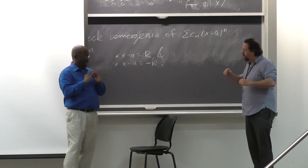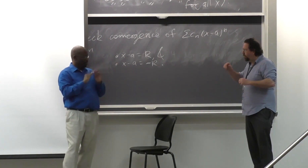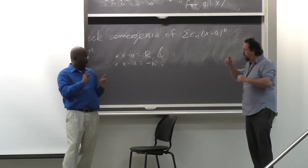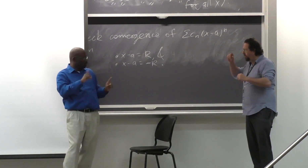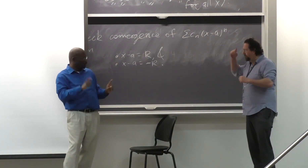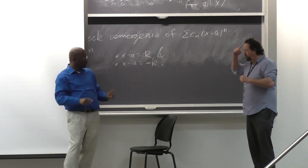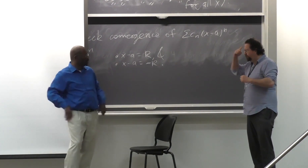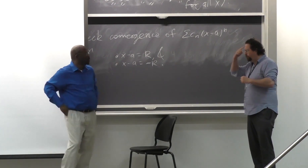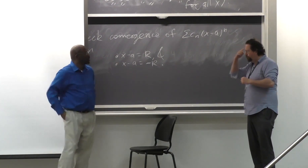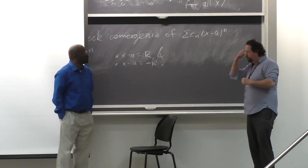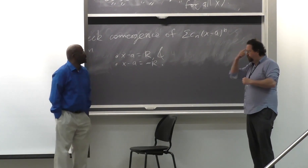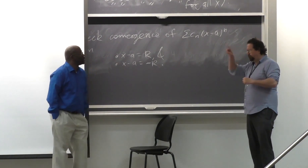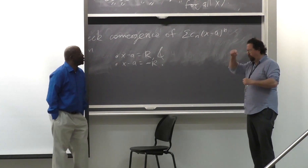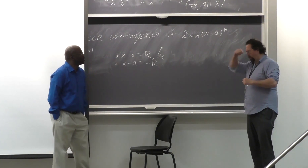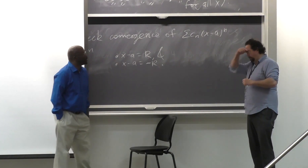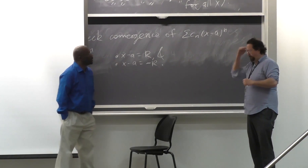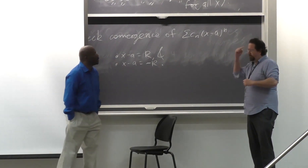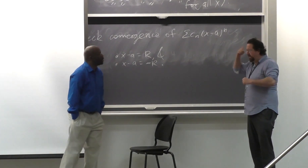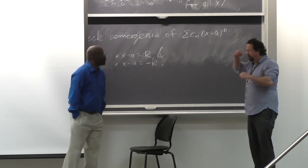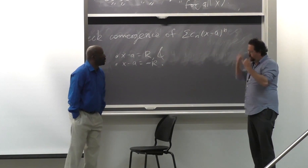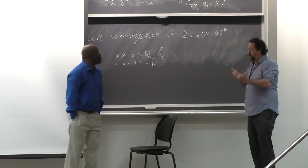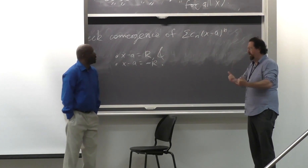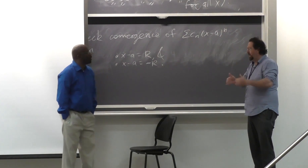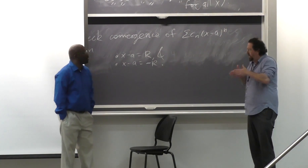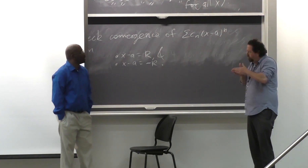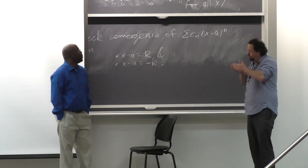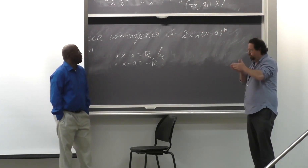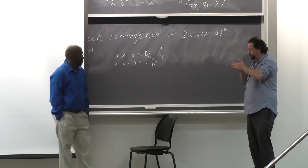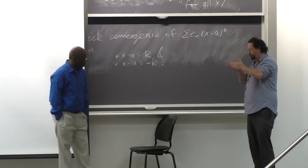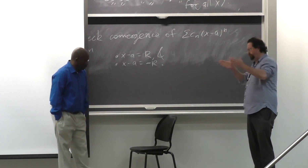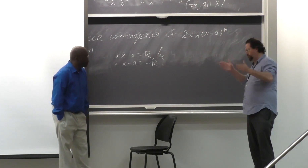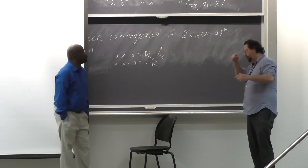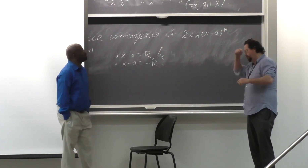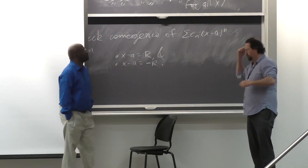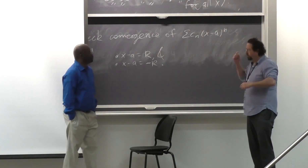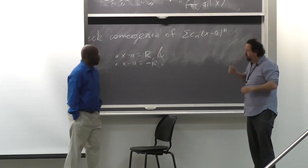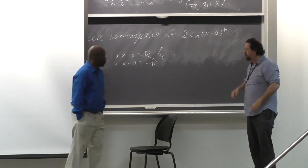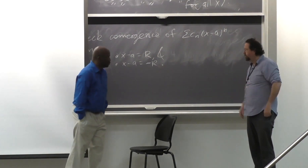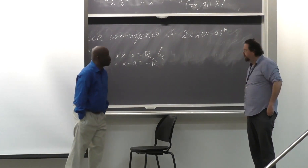Are you talking about just sort from my involvement or for the community? I'm speaking out of the Black deaf community in general